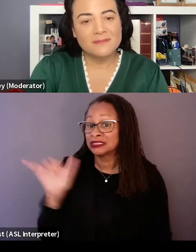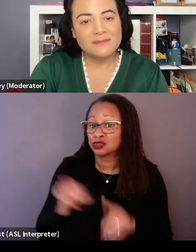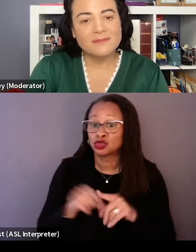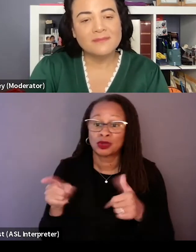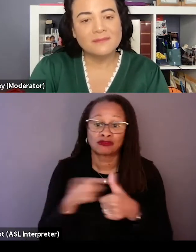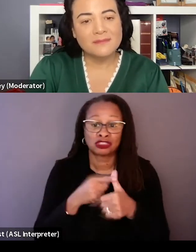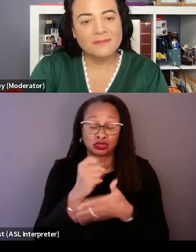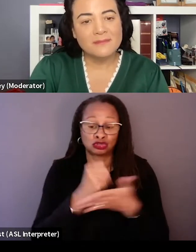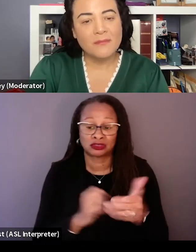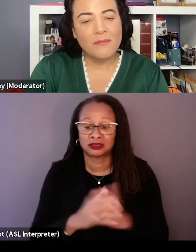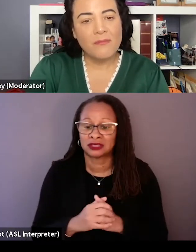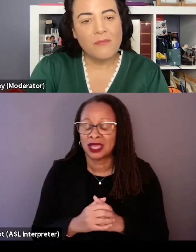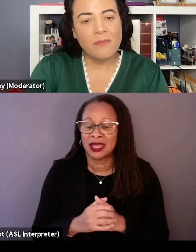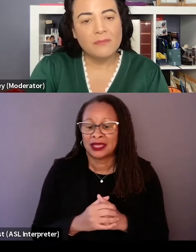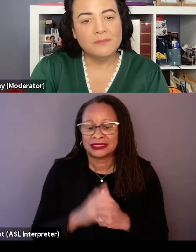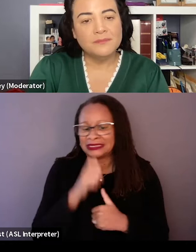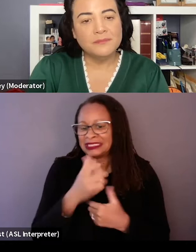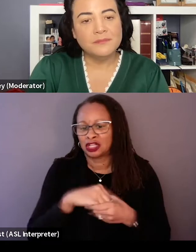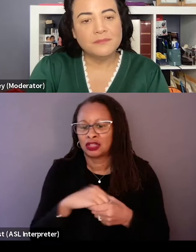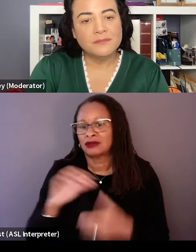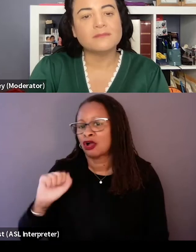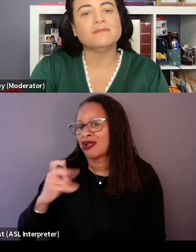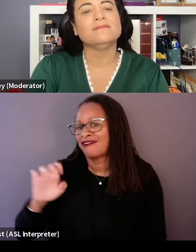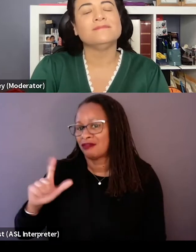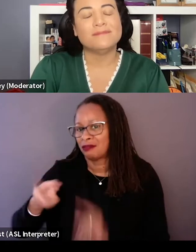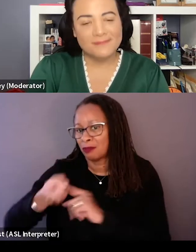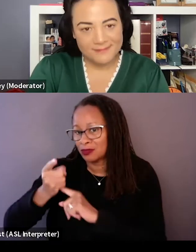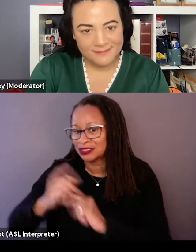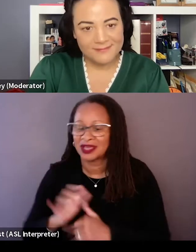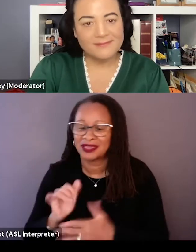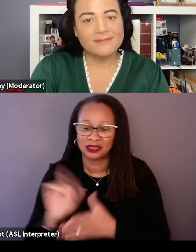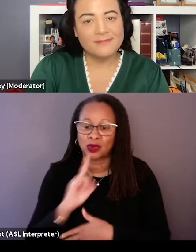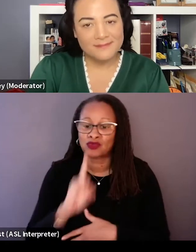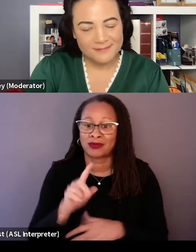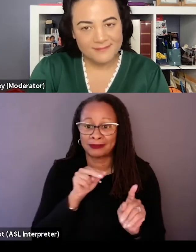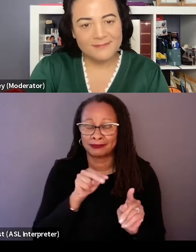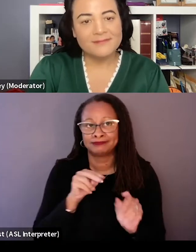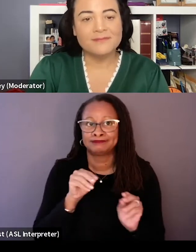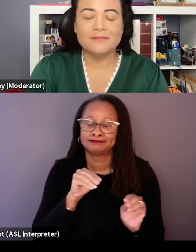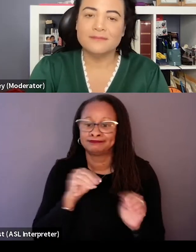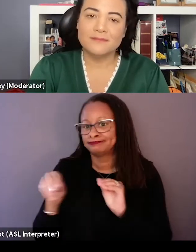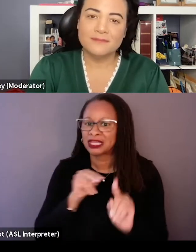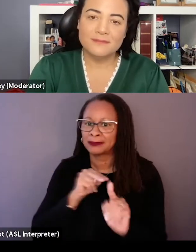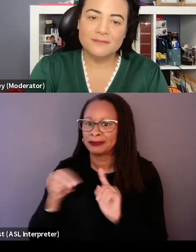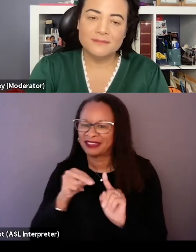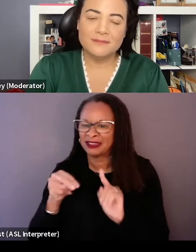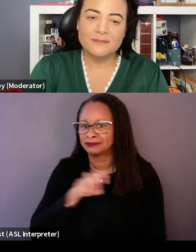but the script didn't include the archival moment. So that's where we really pivoted in the edit room. But it did include all of the scenes